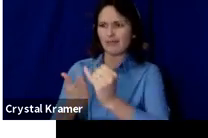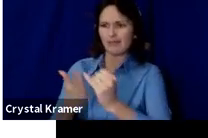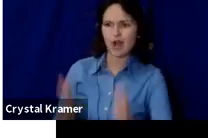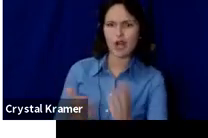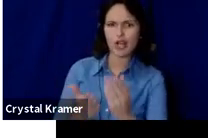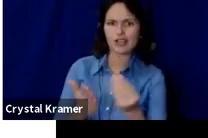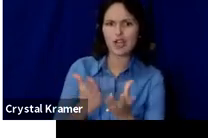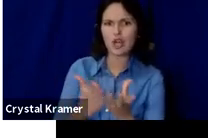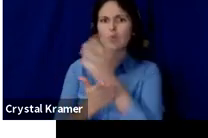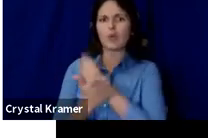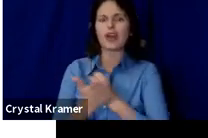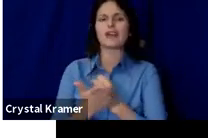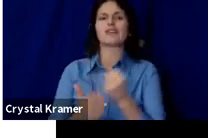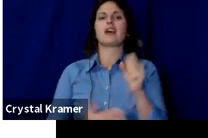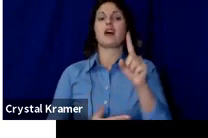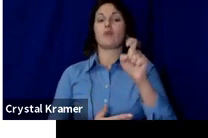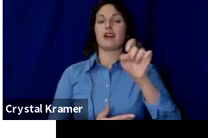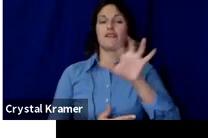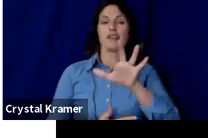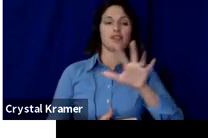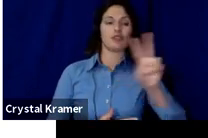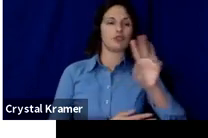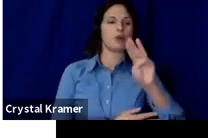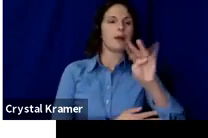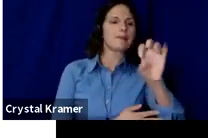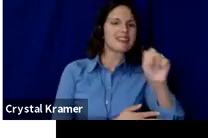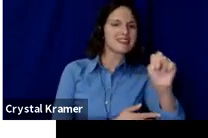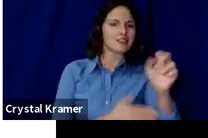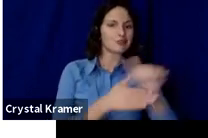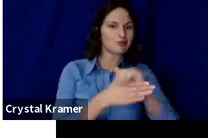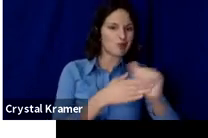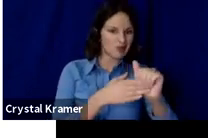covering a network of over 500,000 artists nationally and internationally.